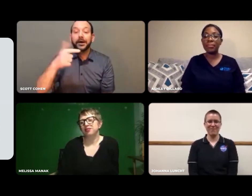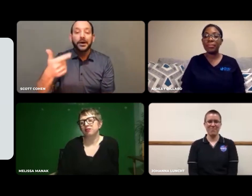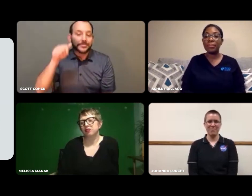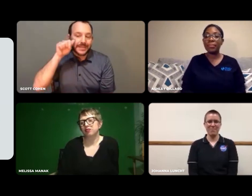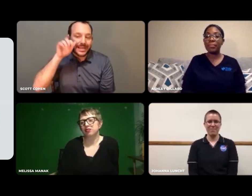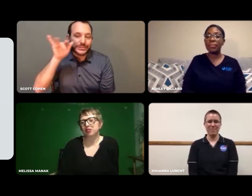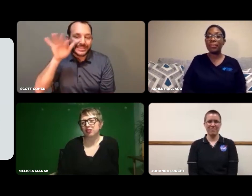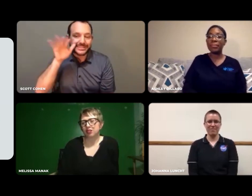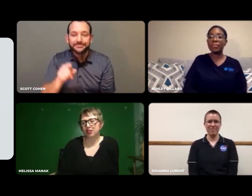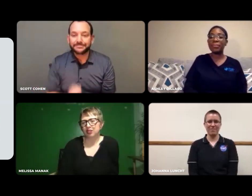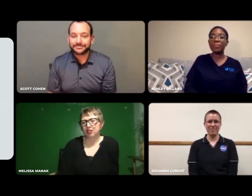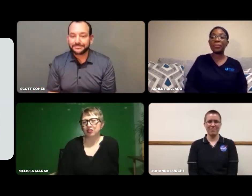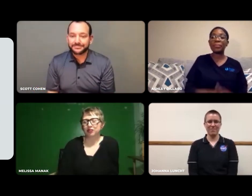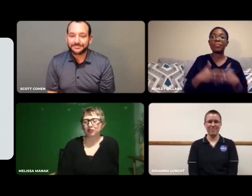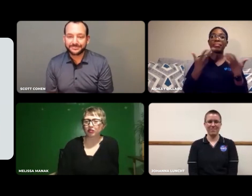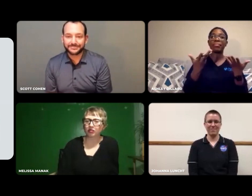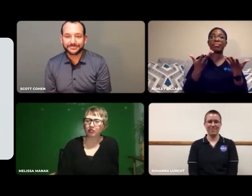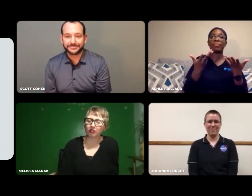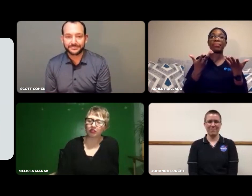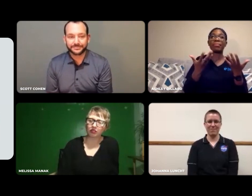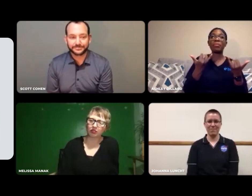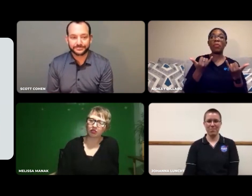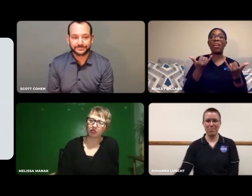Ashley, same question for you!